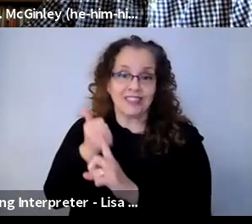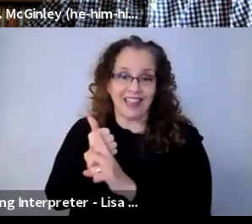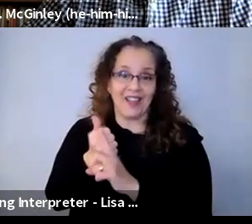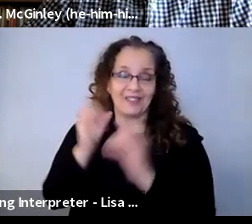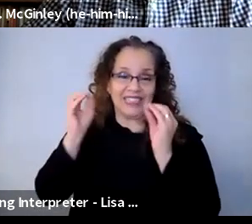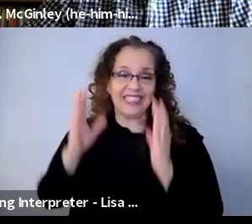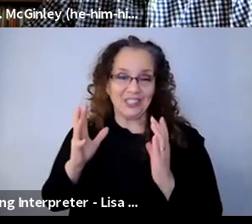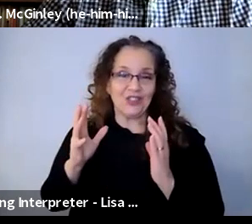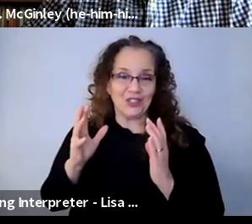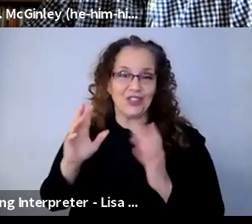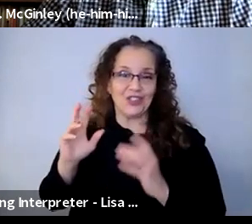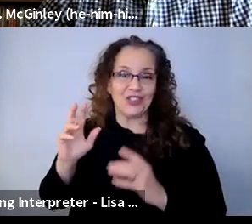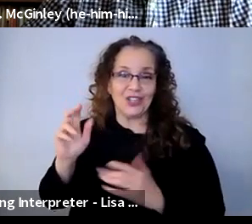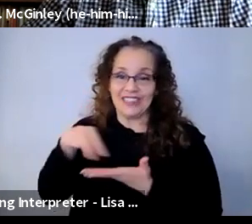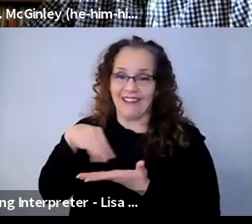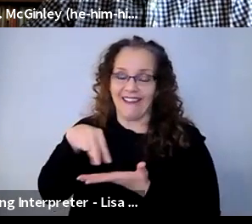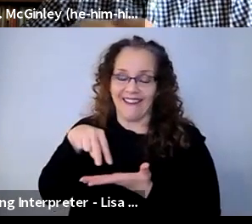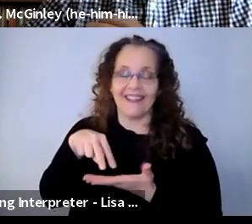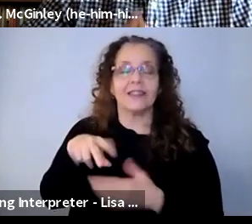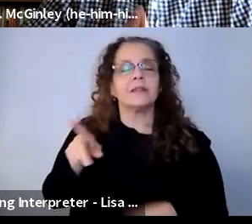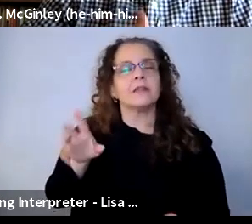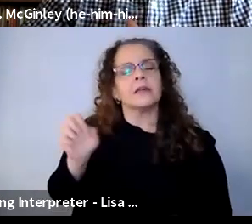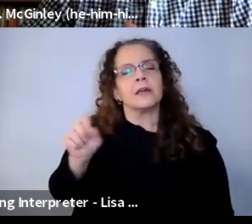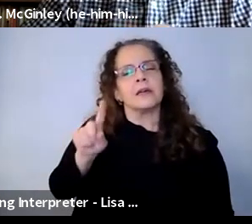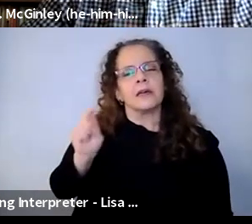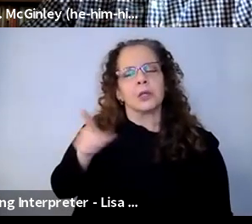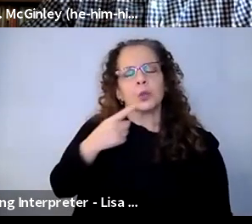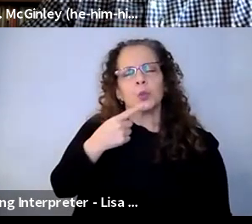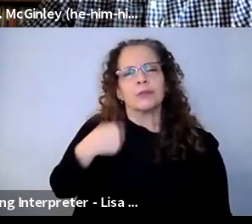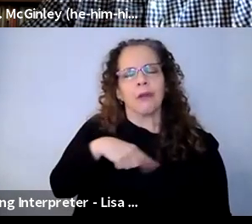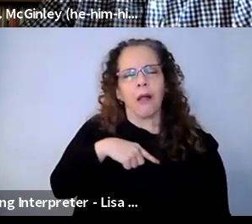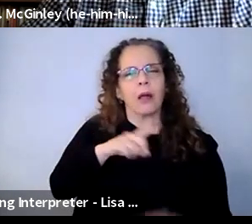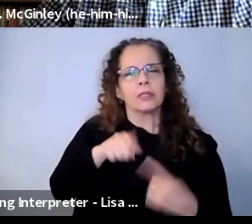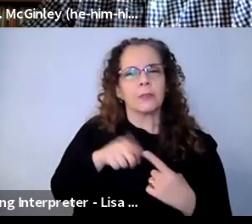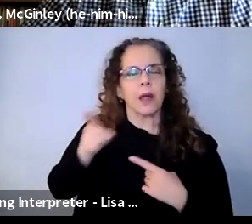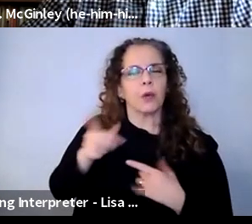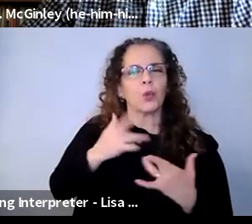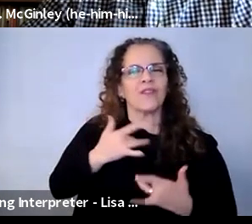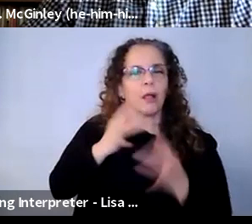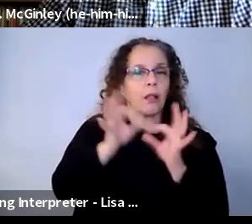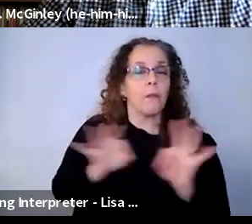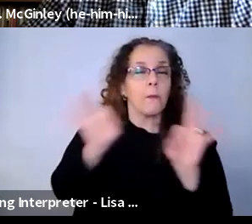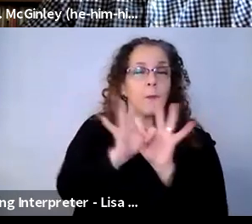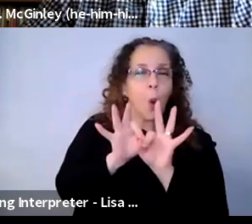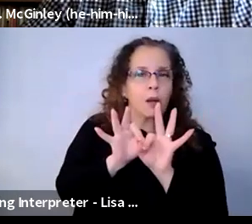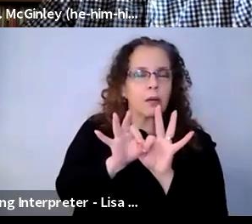about what you feel is so important about arts education, and I'm thinking specifically about some of your experiences